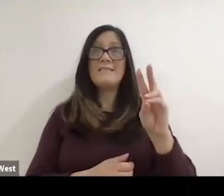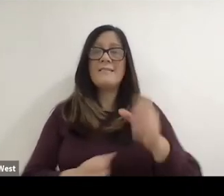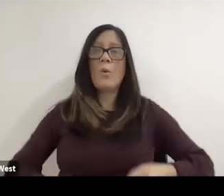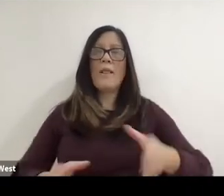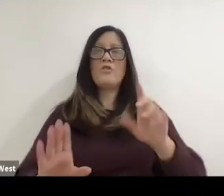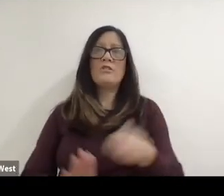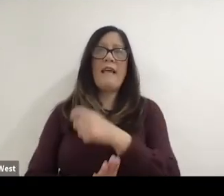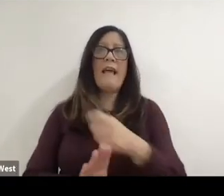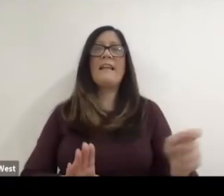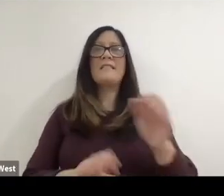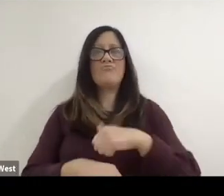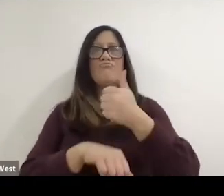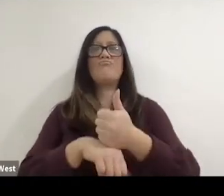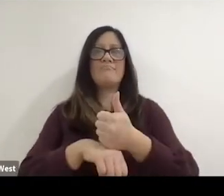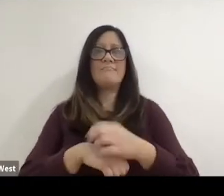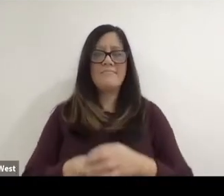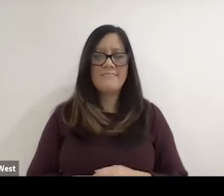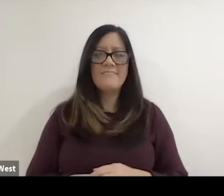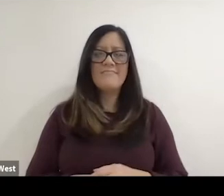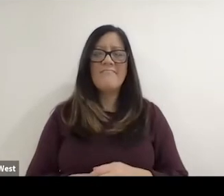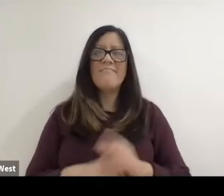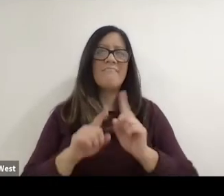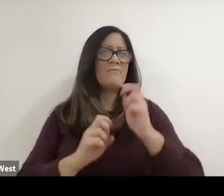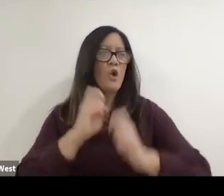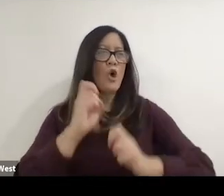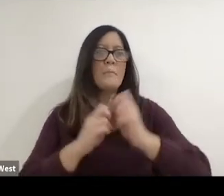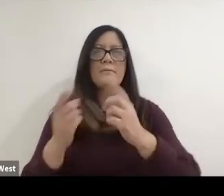wheelchair tennis tournaments being held only one year later.